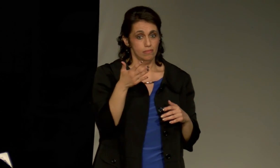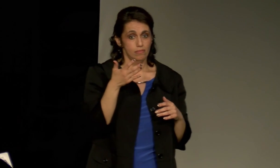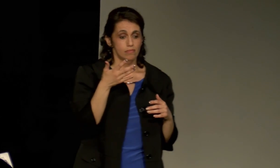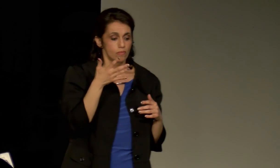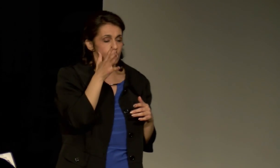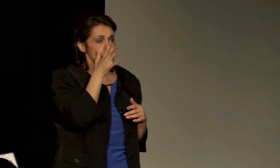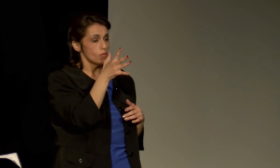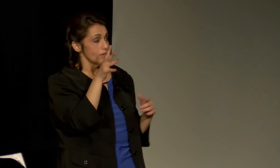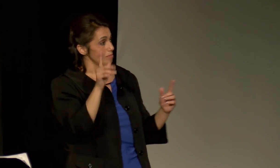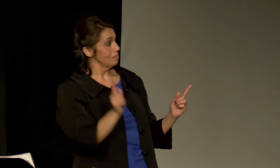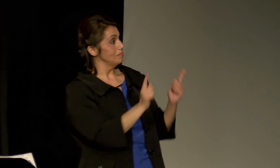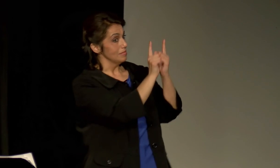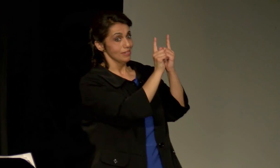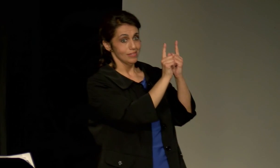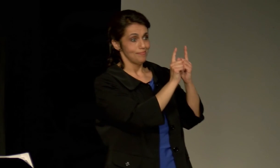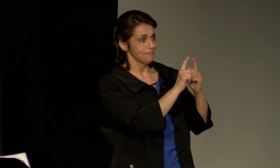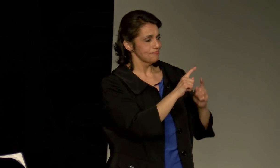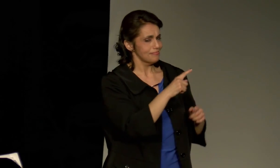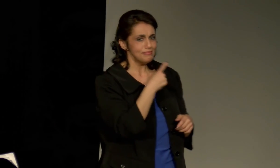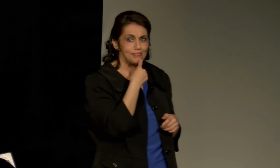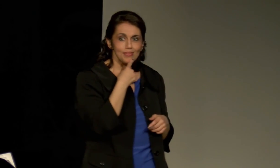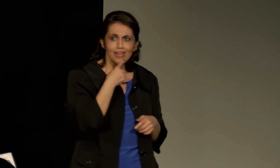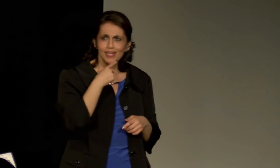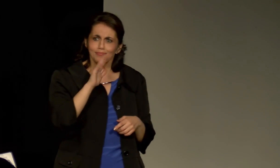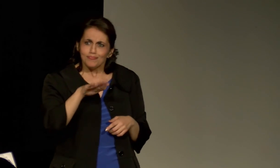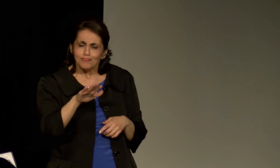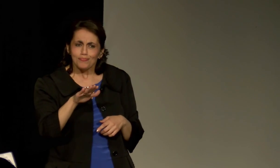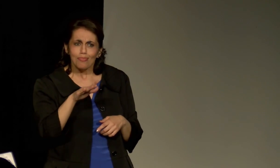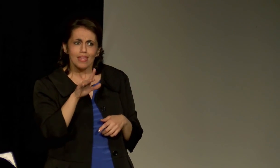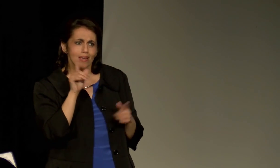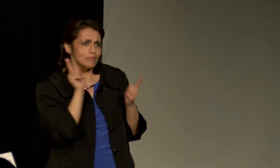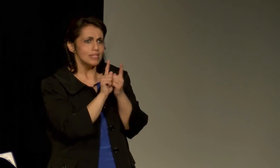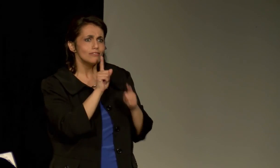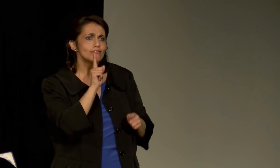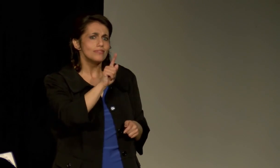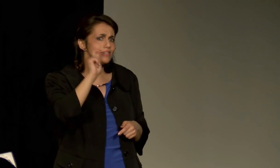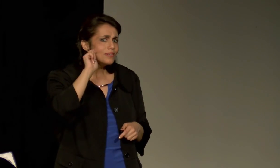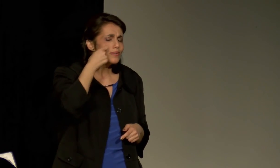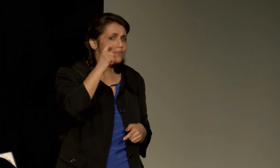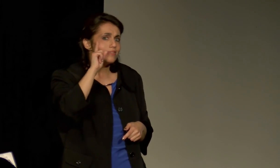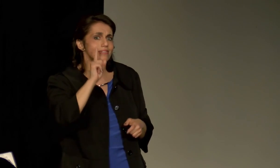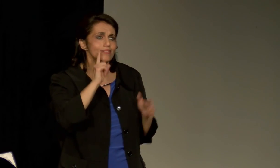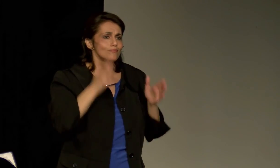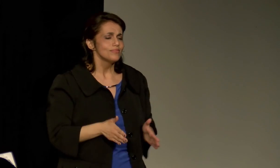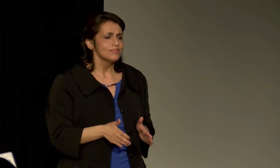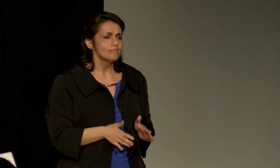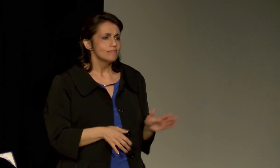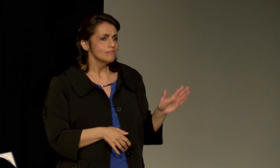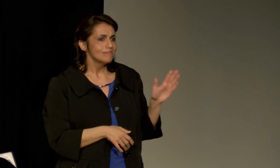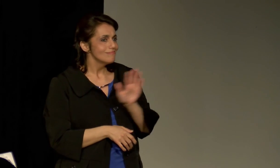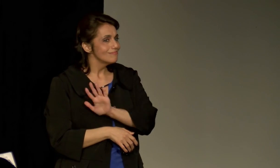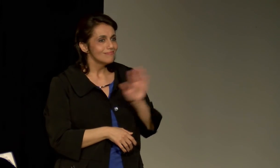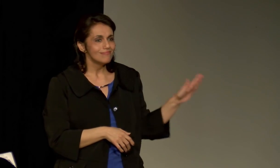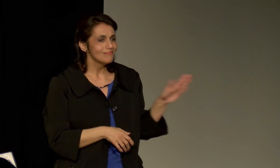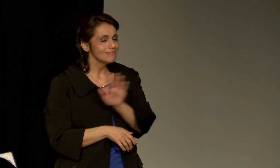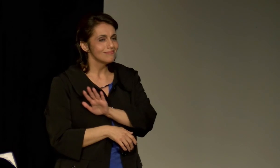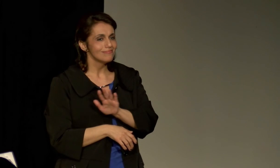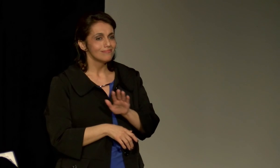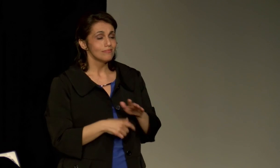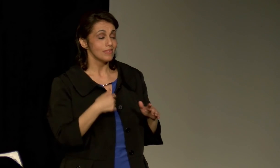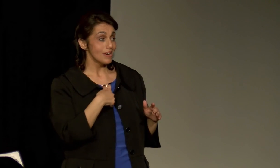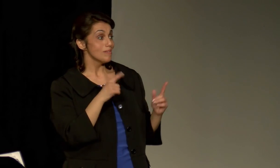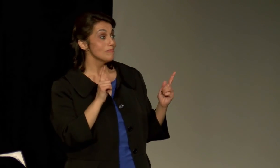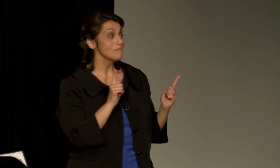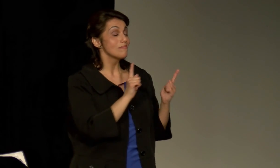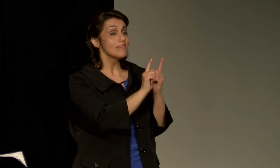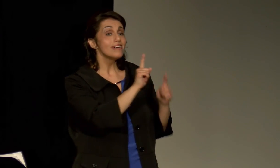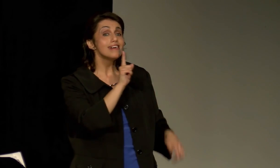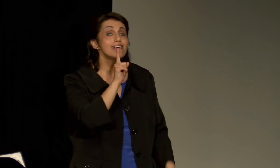I look forward to the day when someone says, not, oh, I met a really cool deaf person,